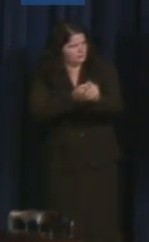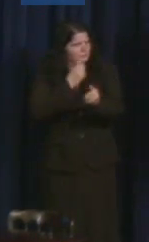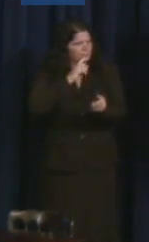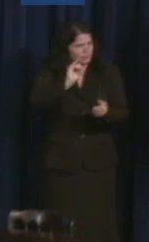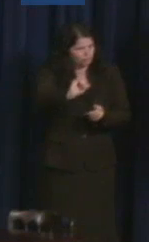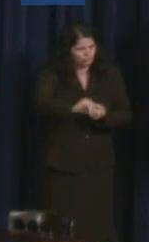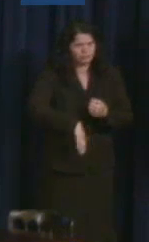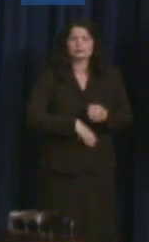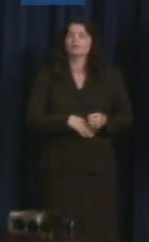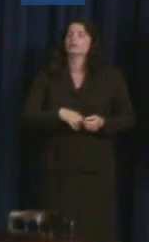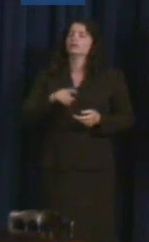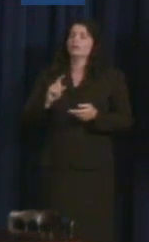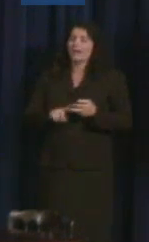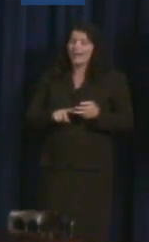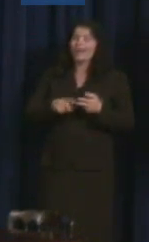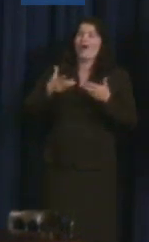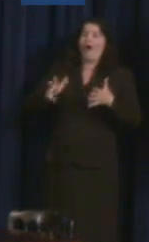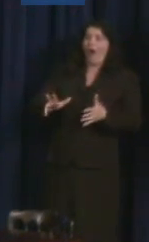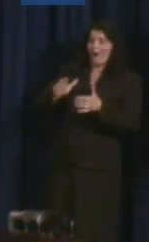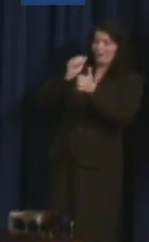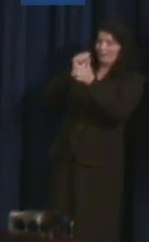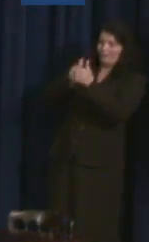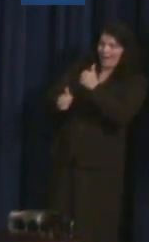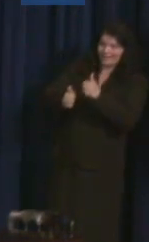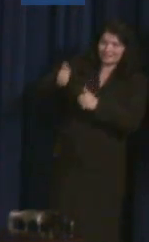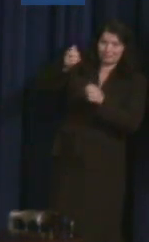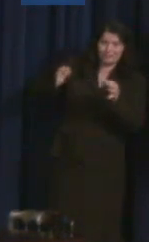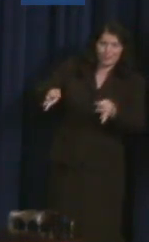twice at the Supreme Court, affordable care is here to stay.